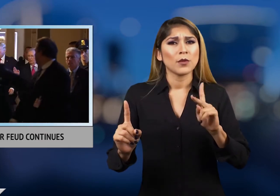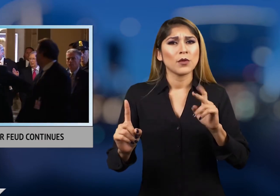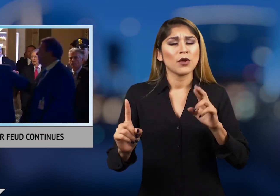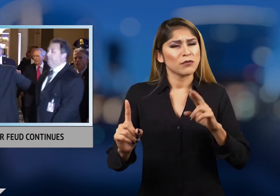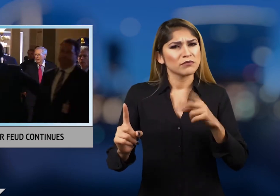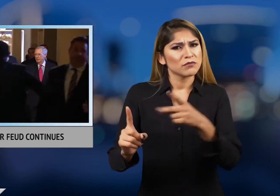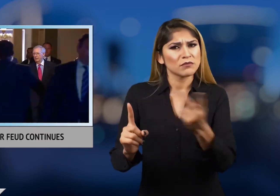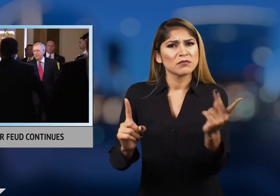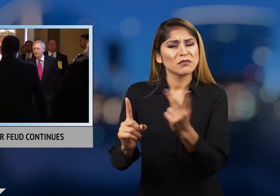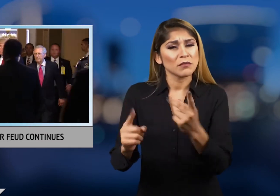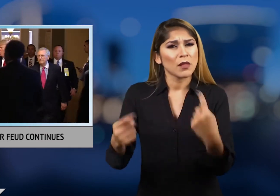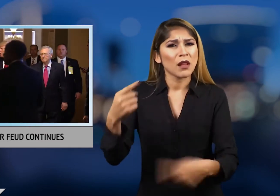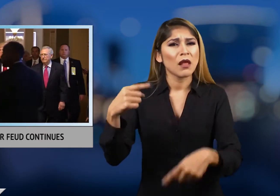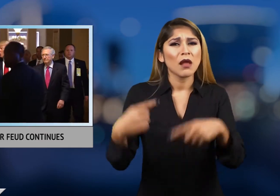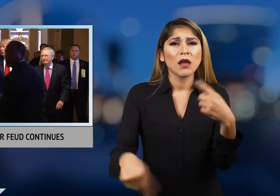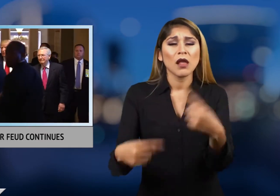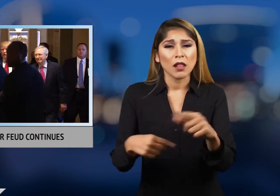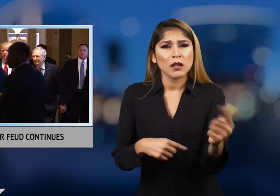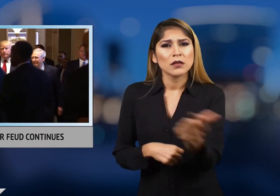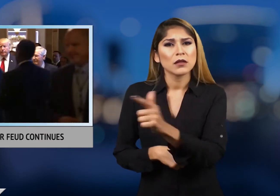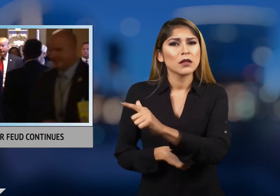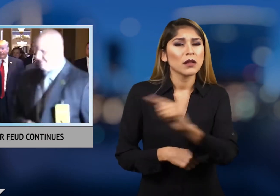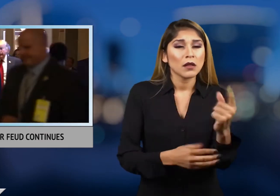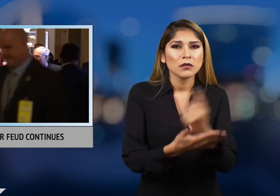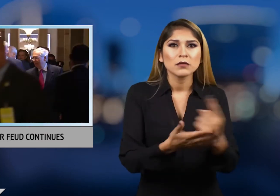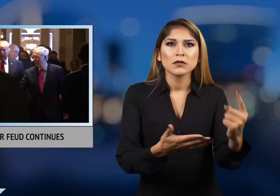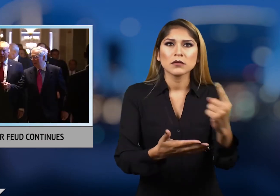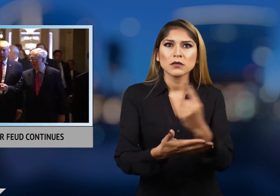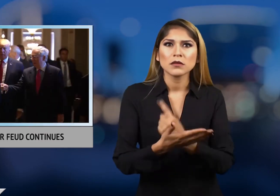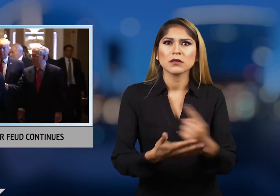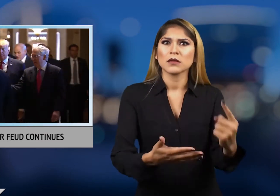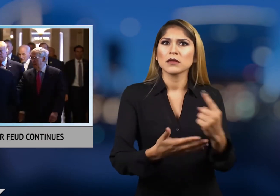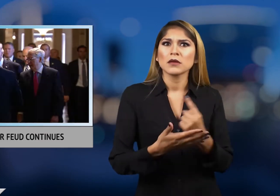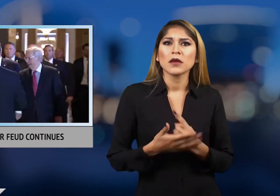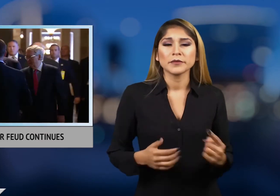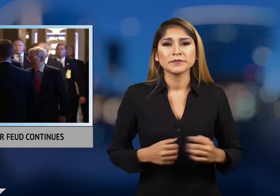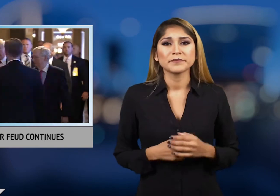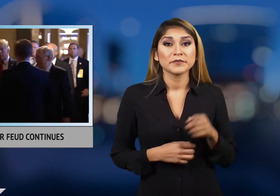These two have been going back and forth for weeks.